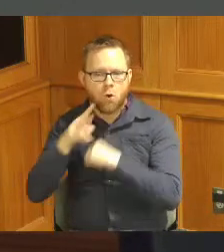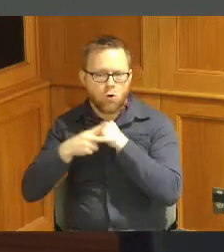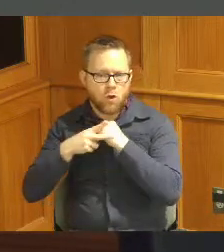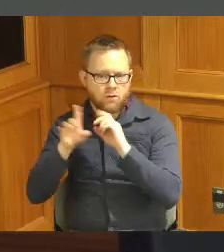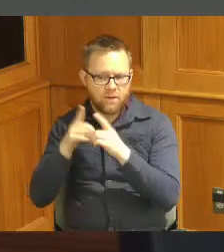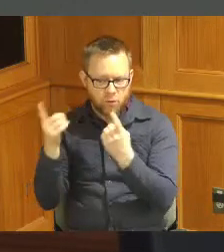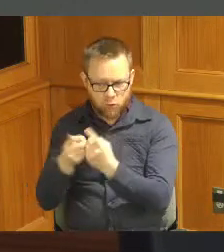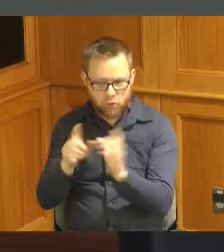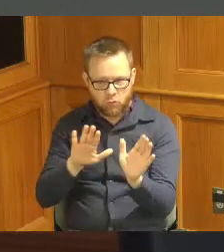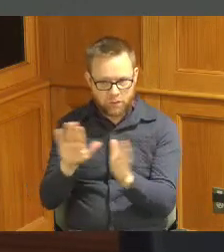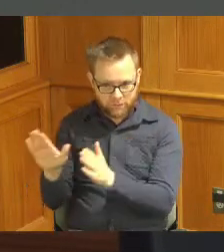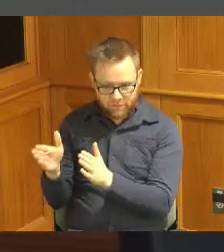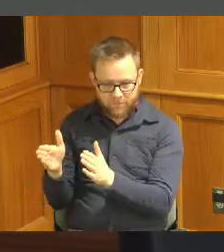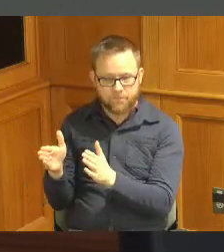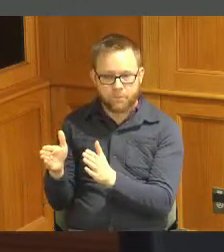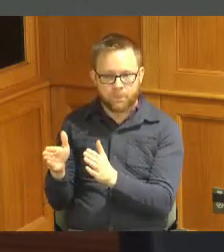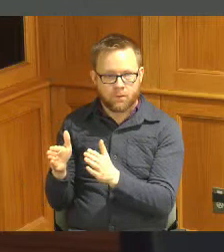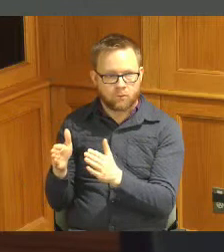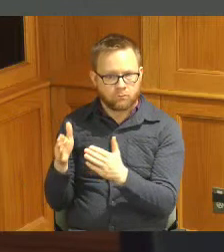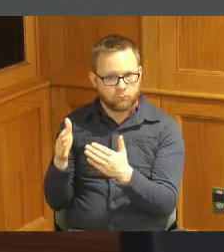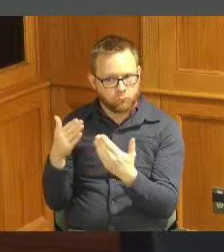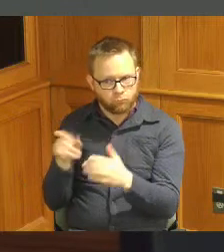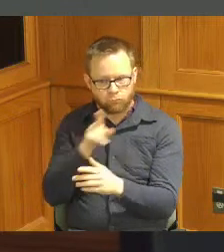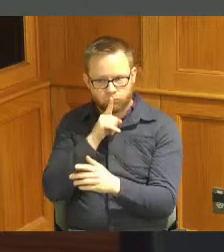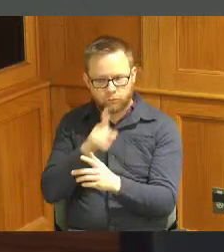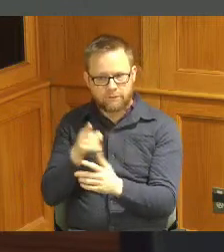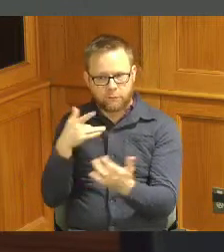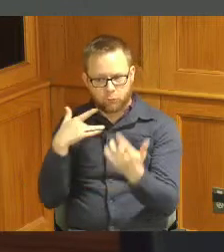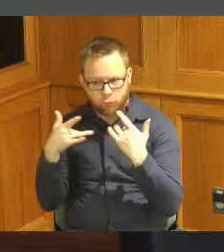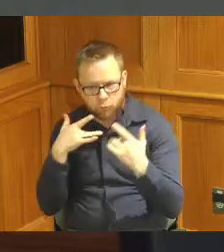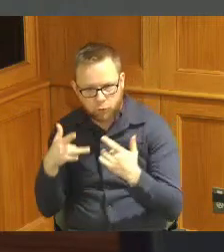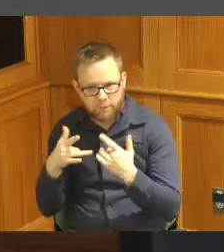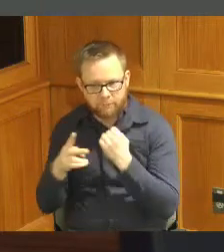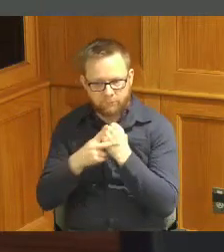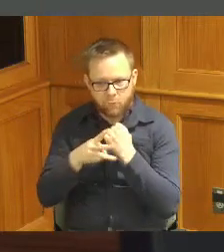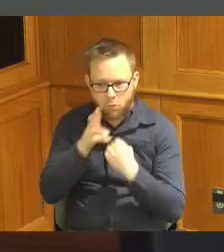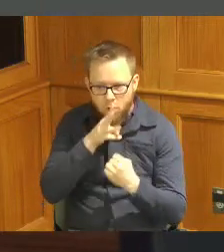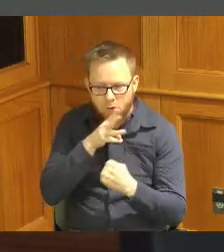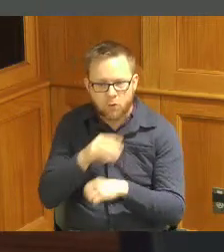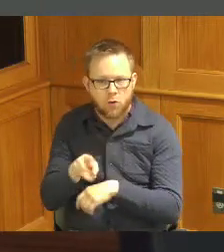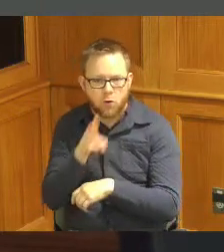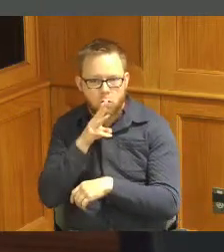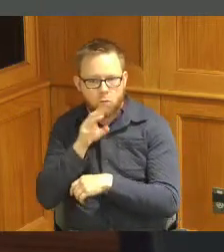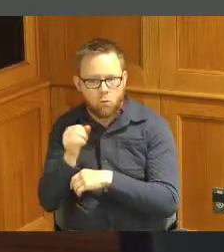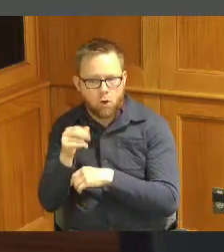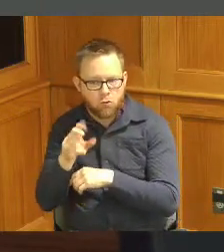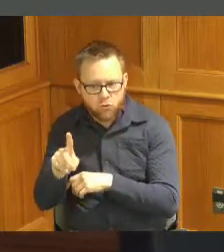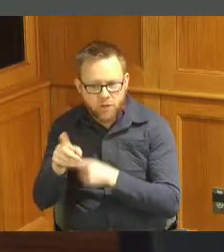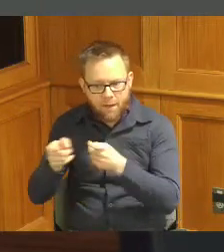heavily involved with water conservation with watershed management with controlling soil and